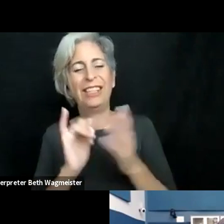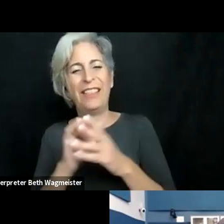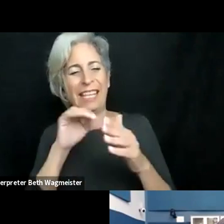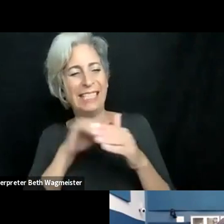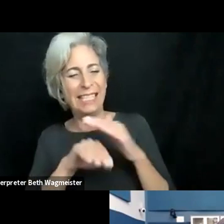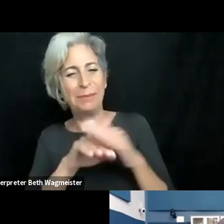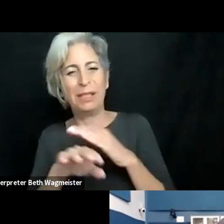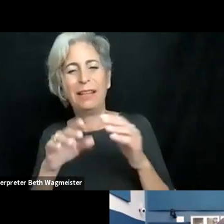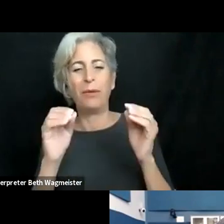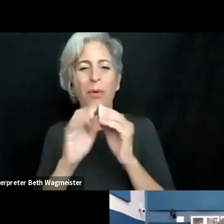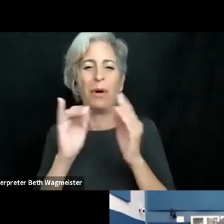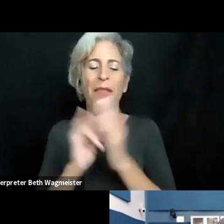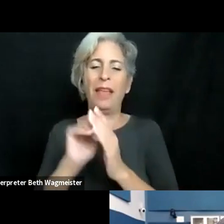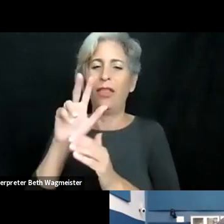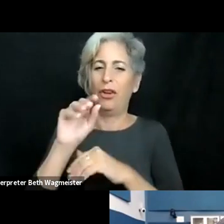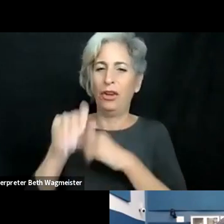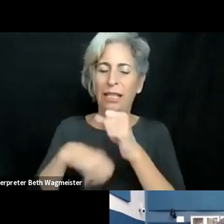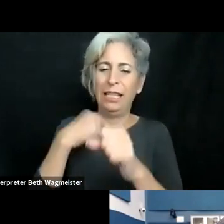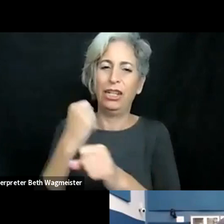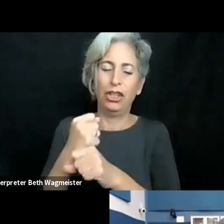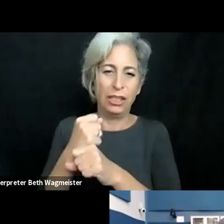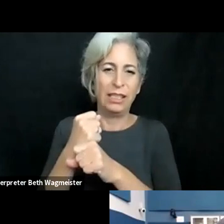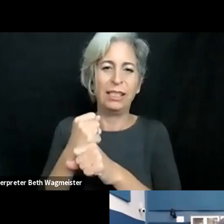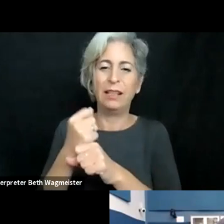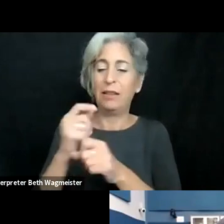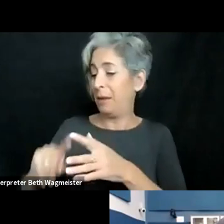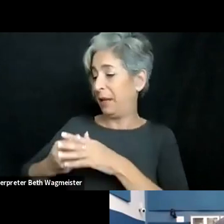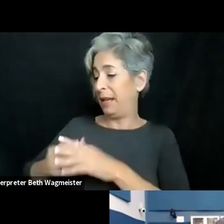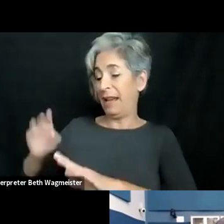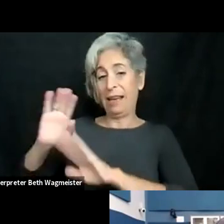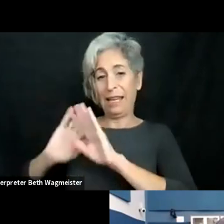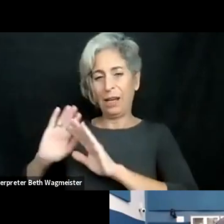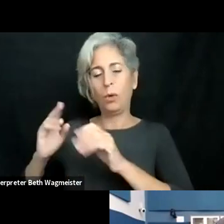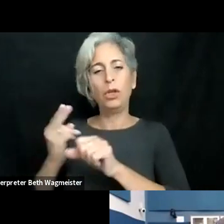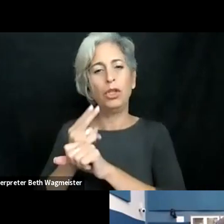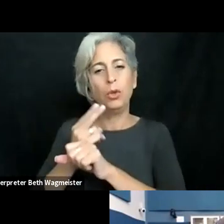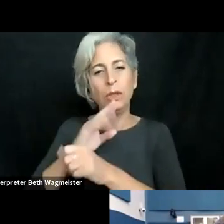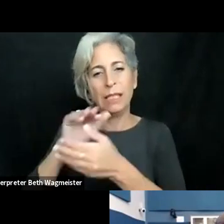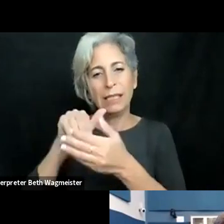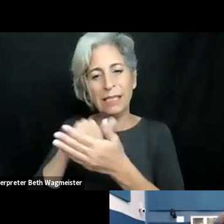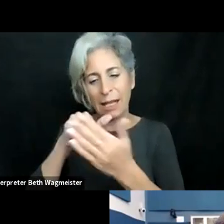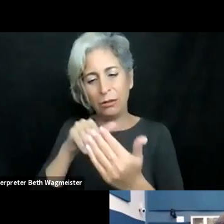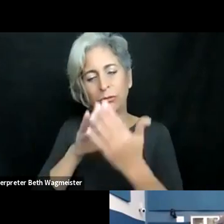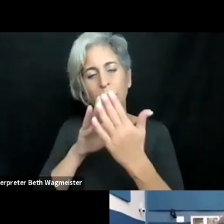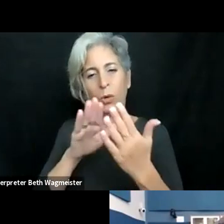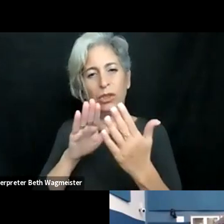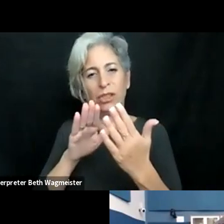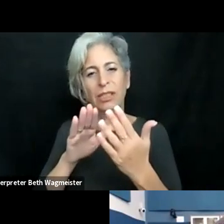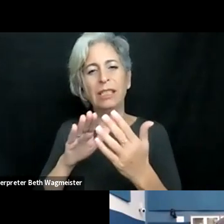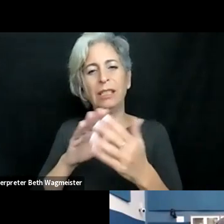and I had and still have-to-the privilege to work in assistive technology and accessibility for more than 30 years now. And from